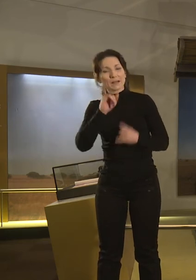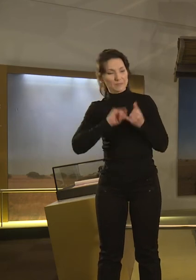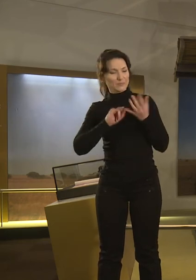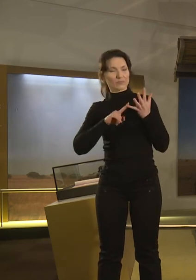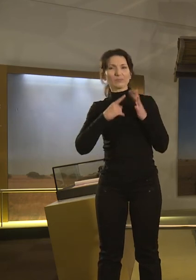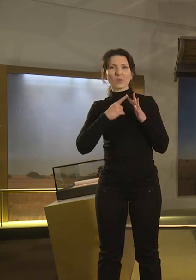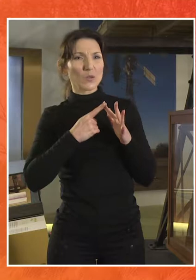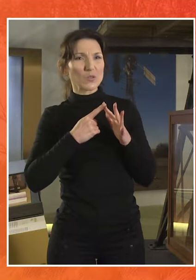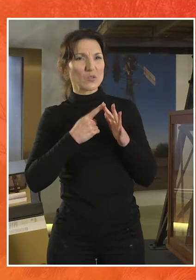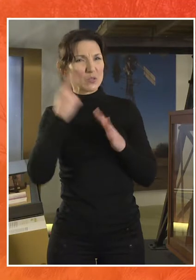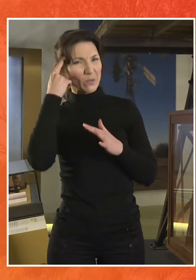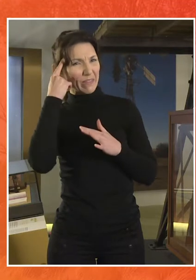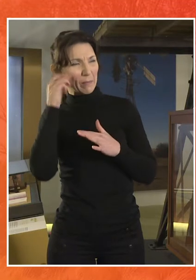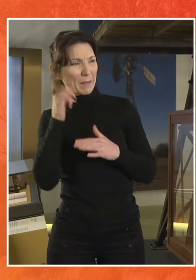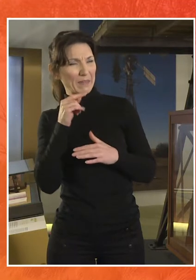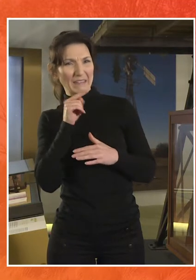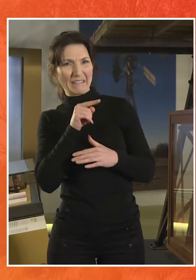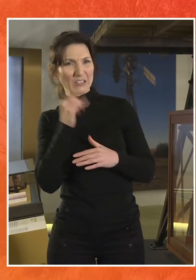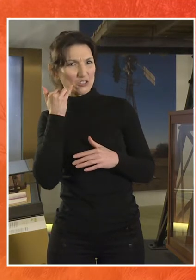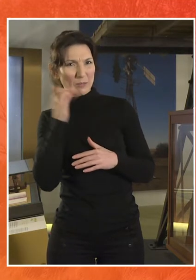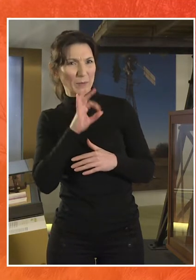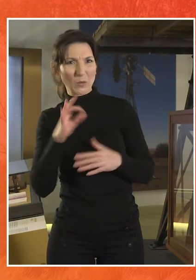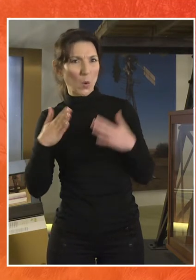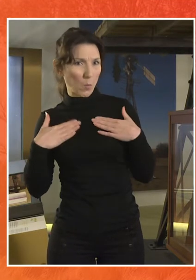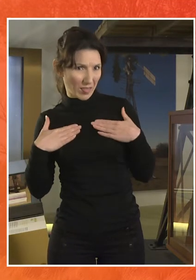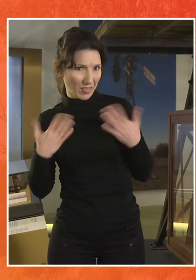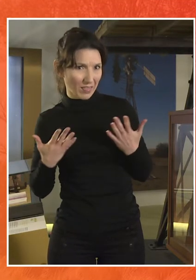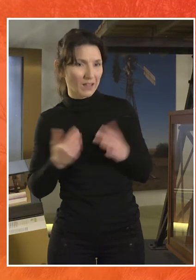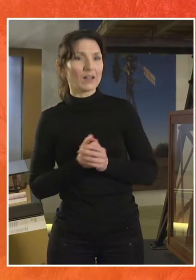wasn’t moving. She thought that it was sick so she called the RSPCA.